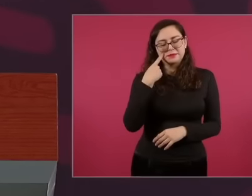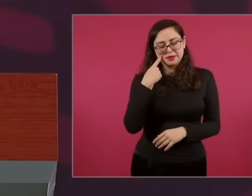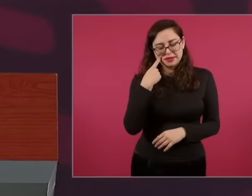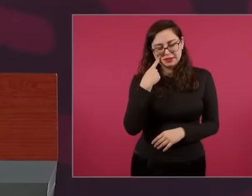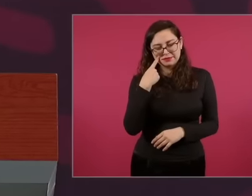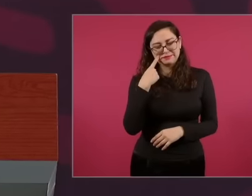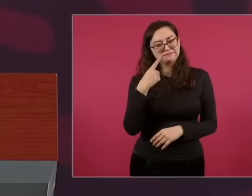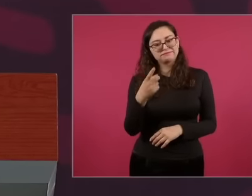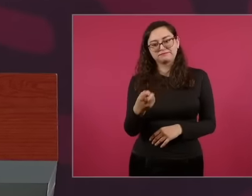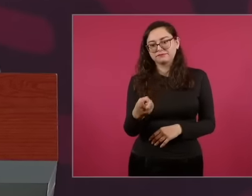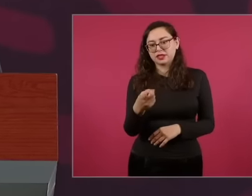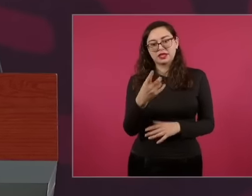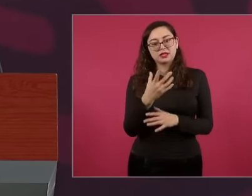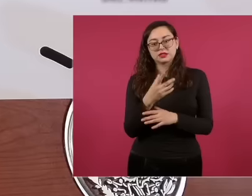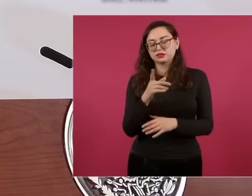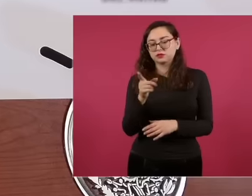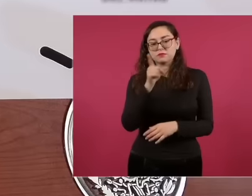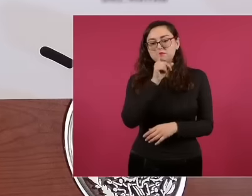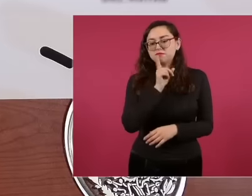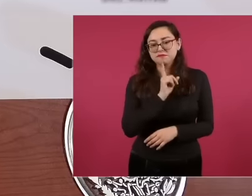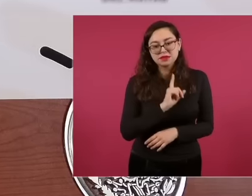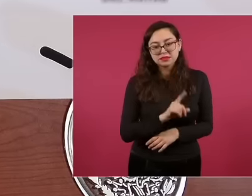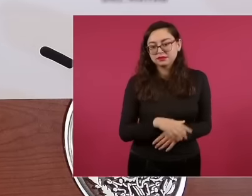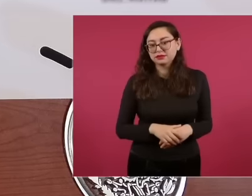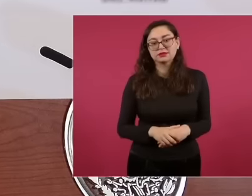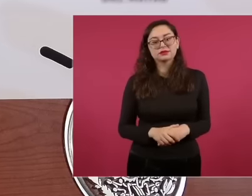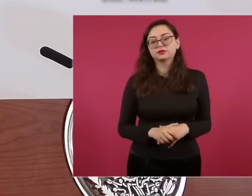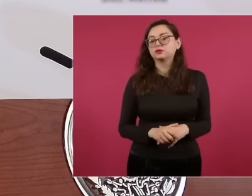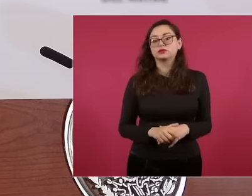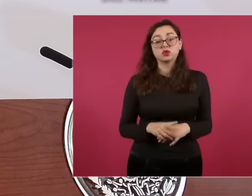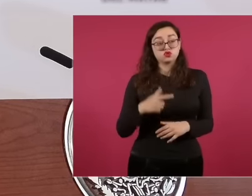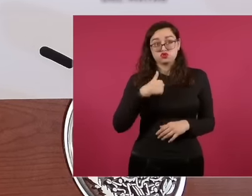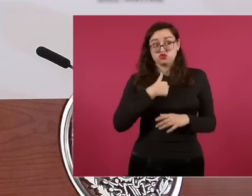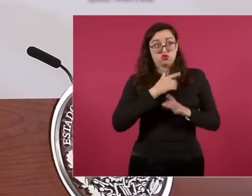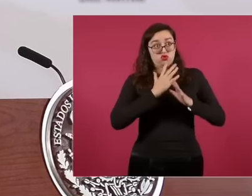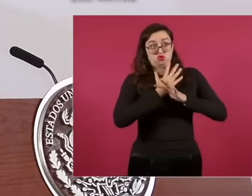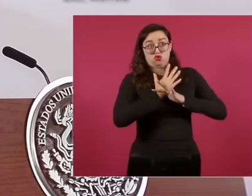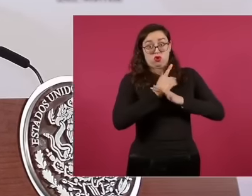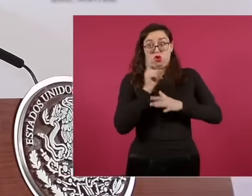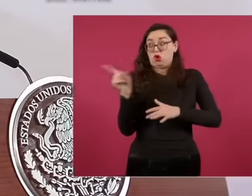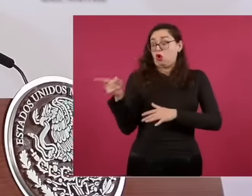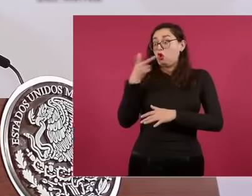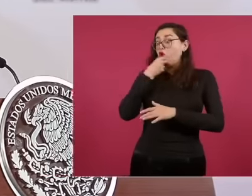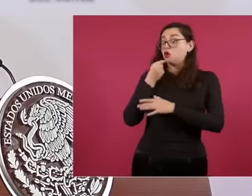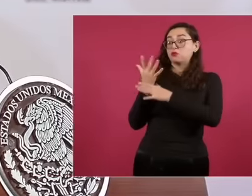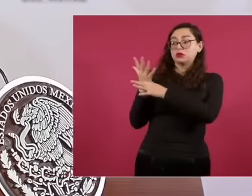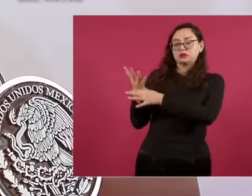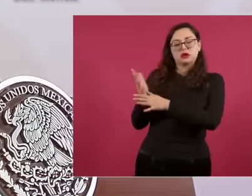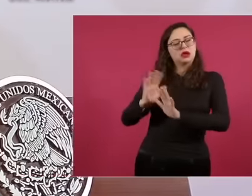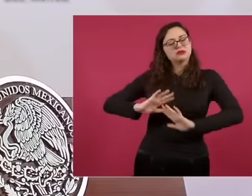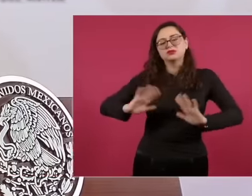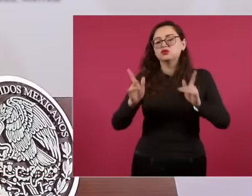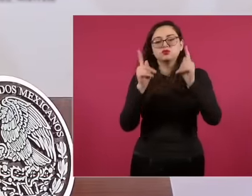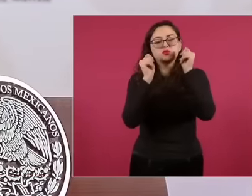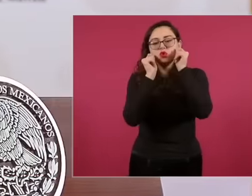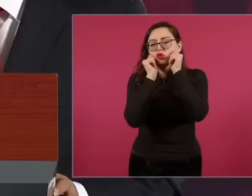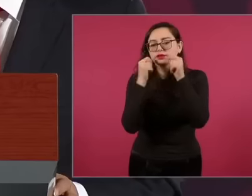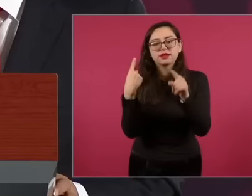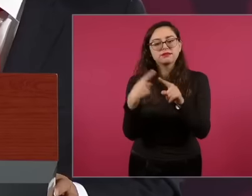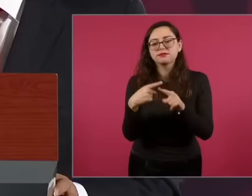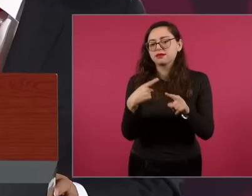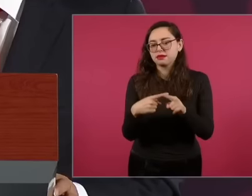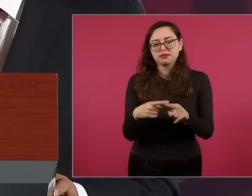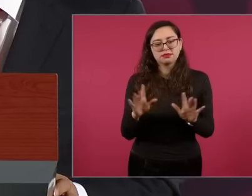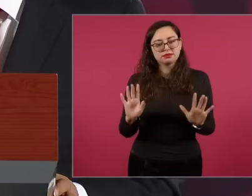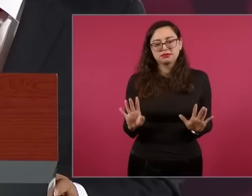true No, I'm not saying it, he says it. Even if he says it, that's not true.